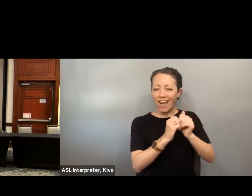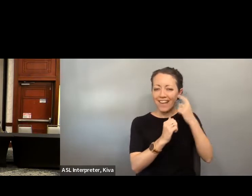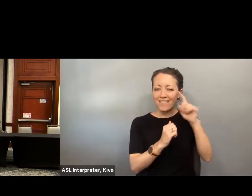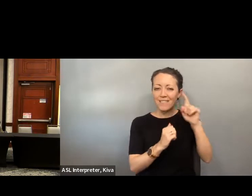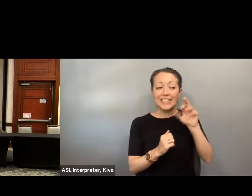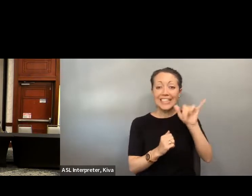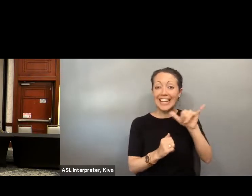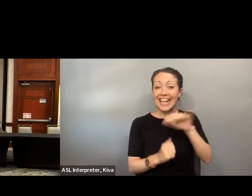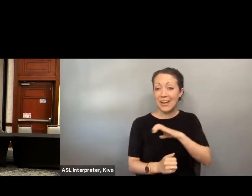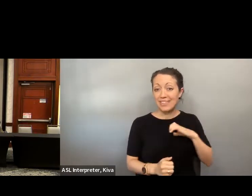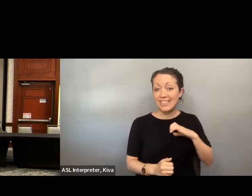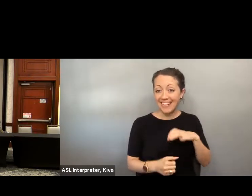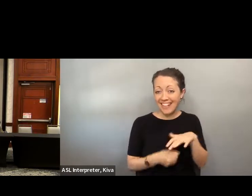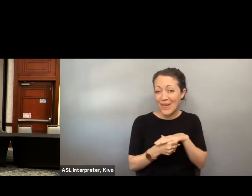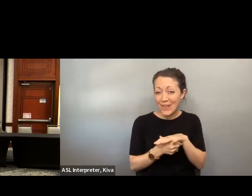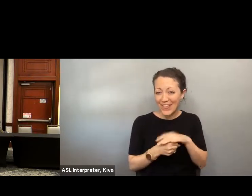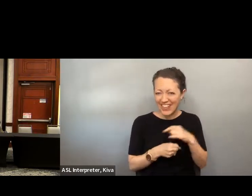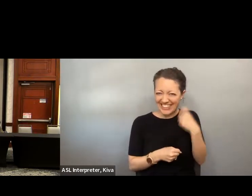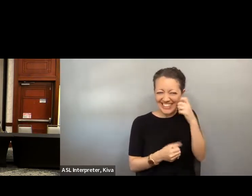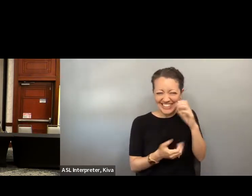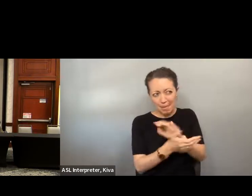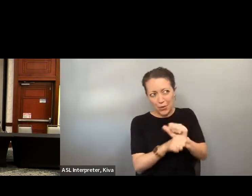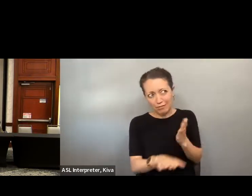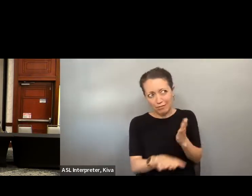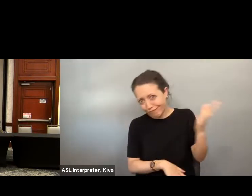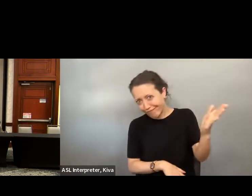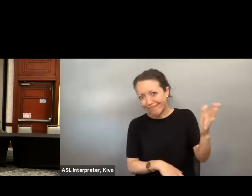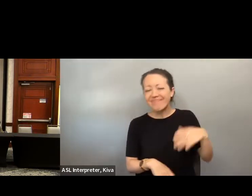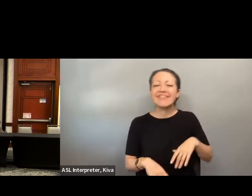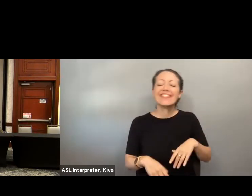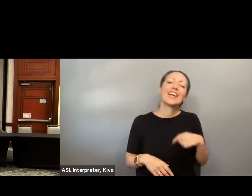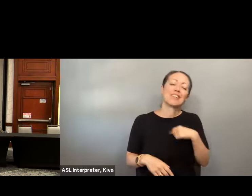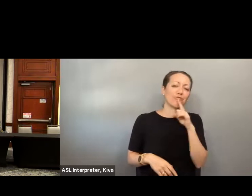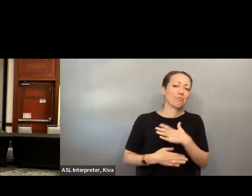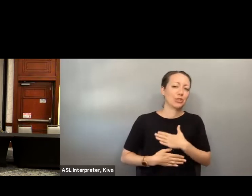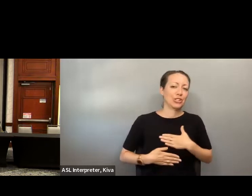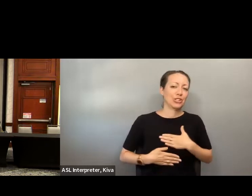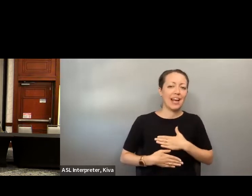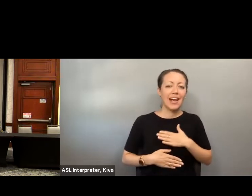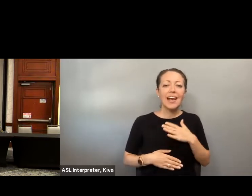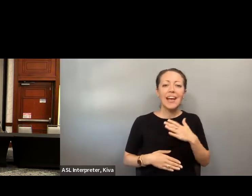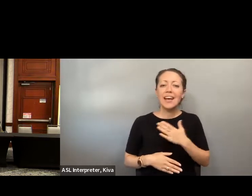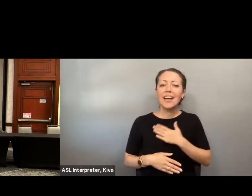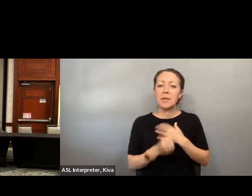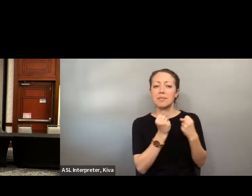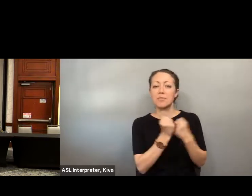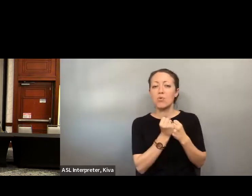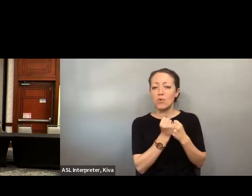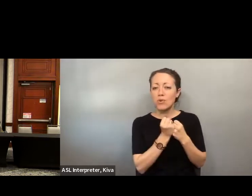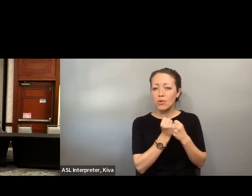I have been an elected official in Craig, Colorado, and I'm actually be running for city council in my local district. and I'm actually a running for city council in my local